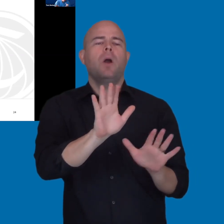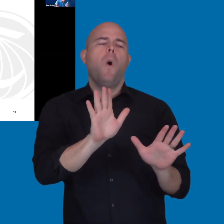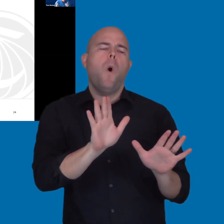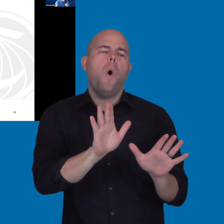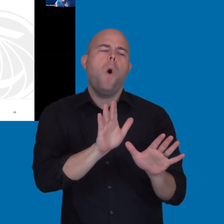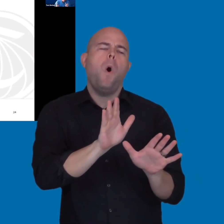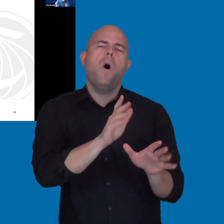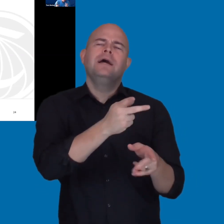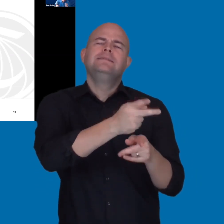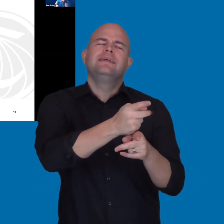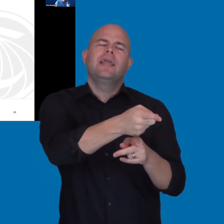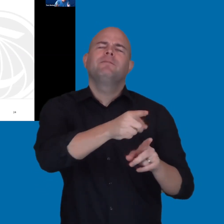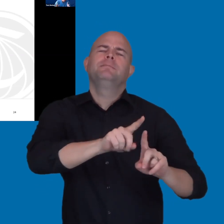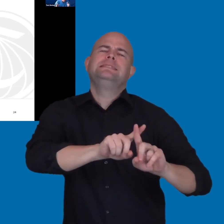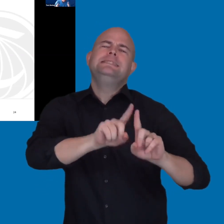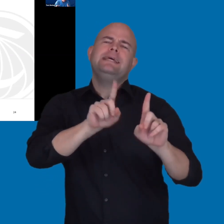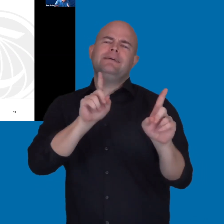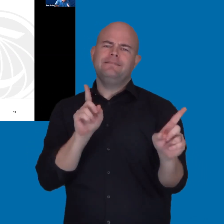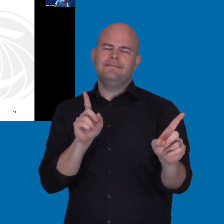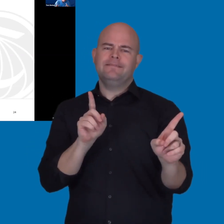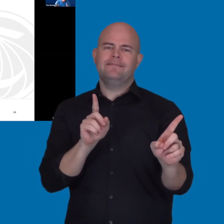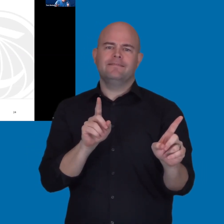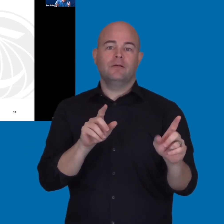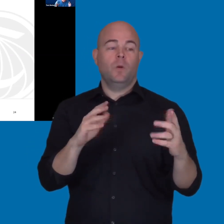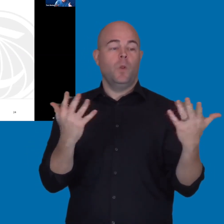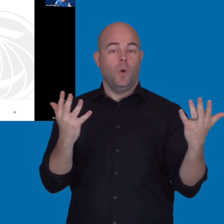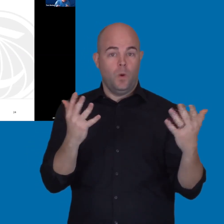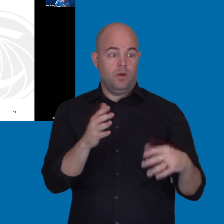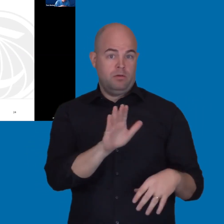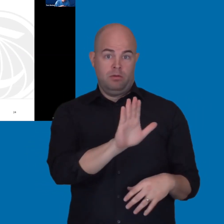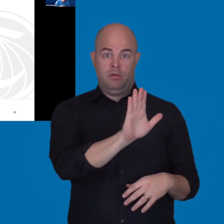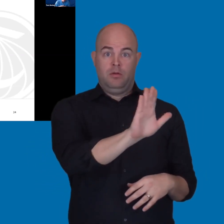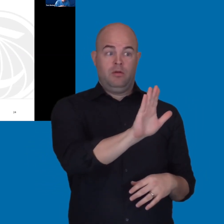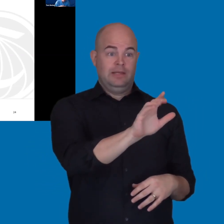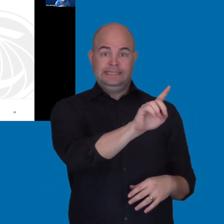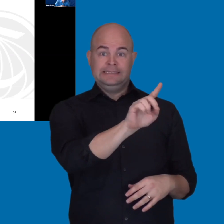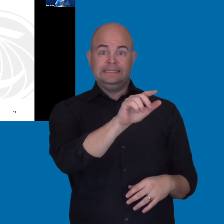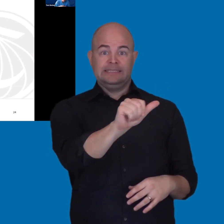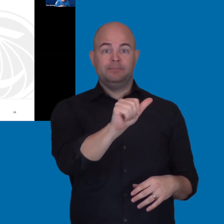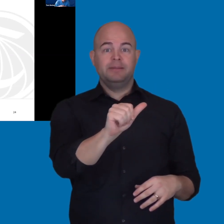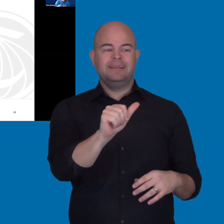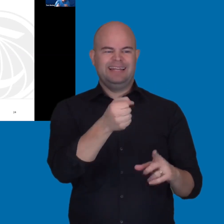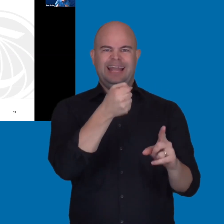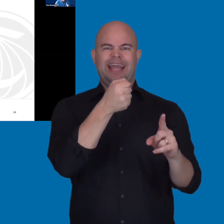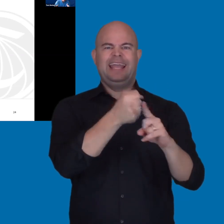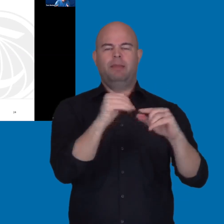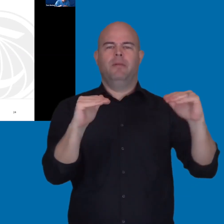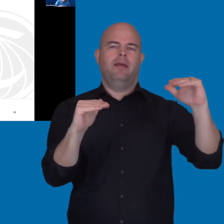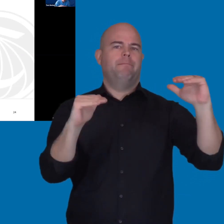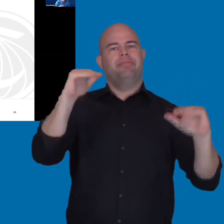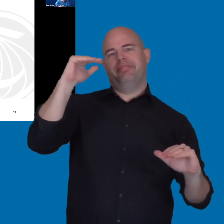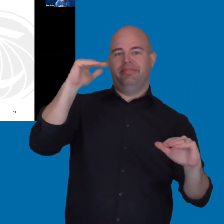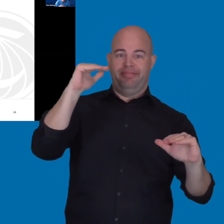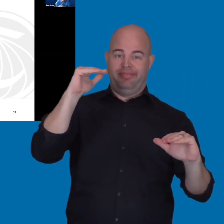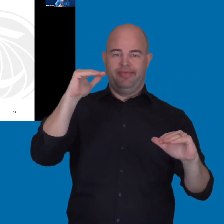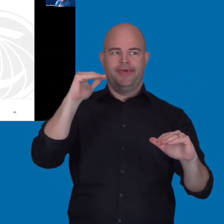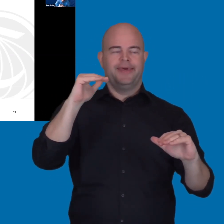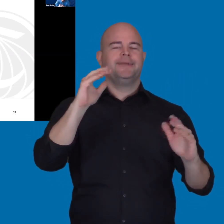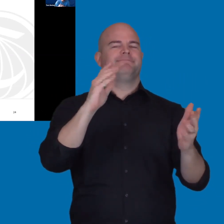Or having a disparate impact, a differential impact in the person with the disability. So, the best example I would give is,